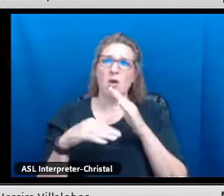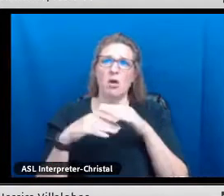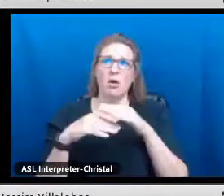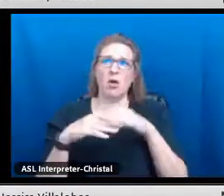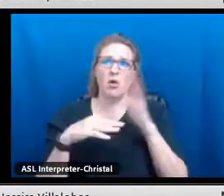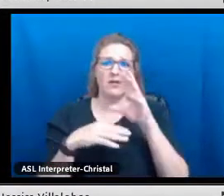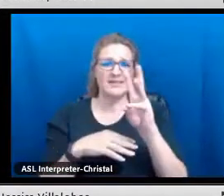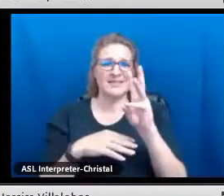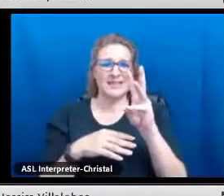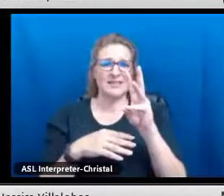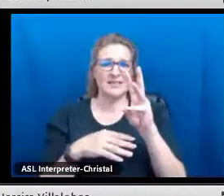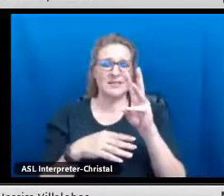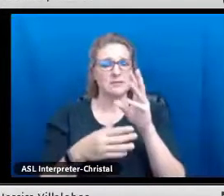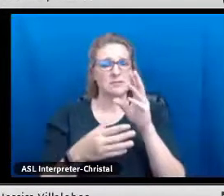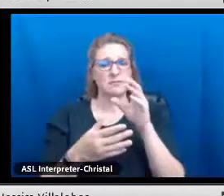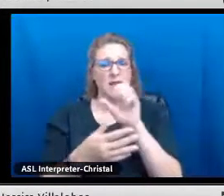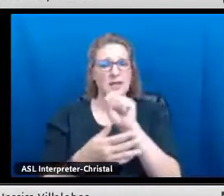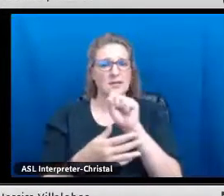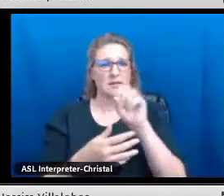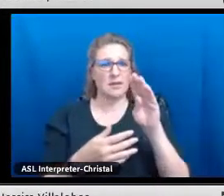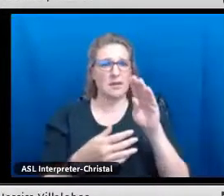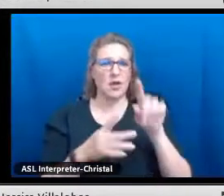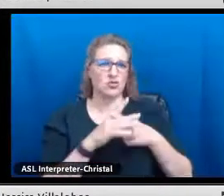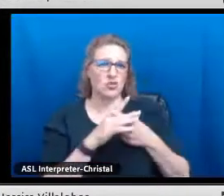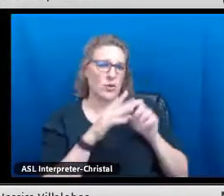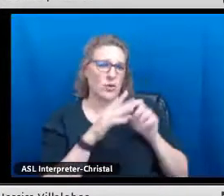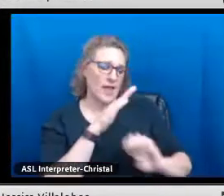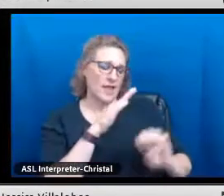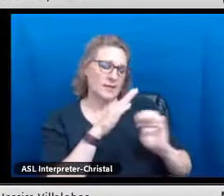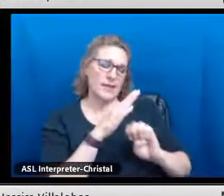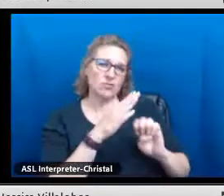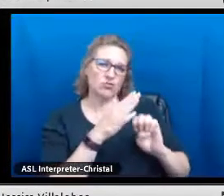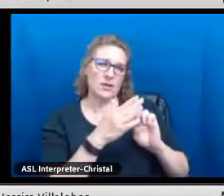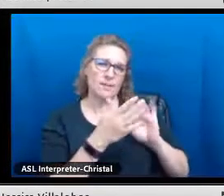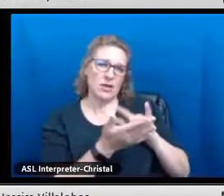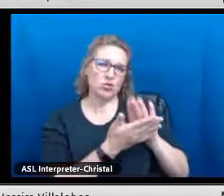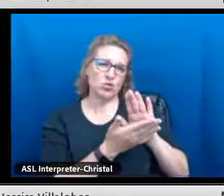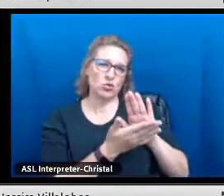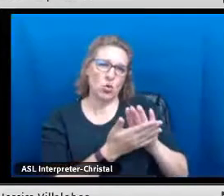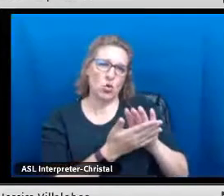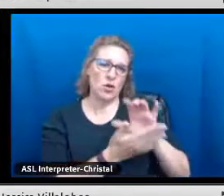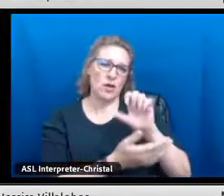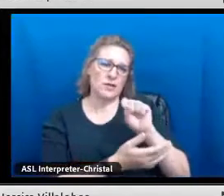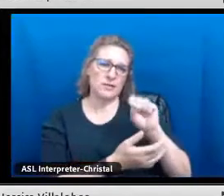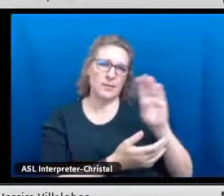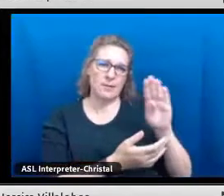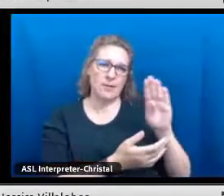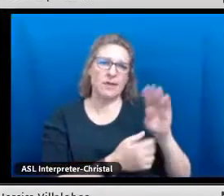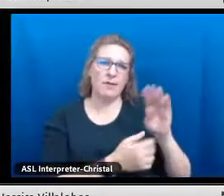We do offer over six seals and I'll start with the elementary and middle school seal